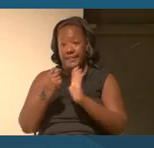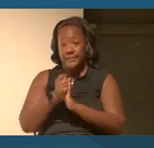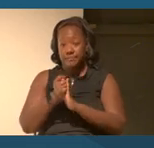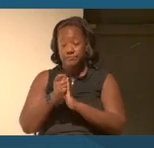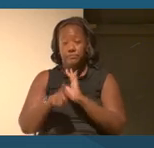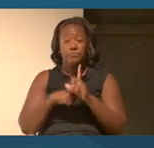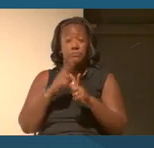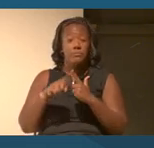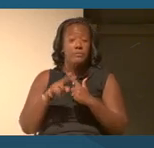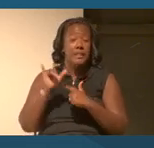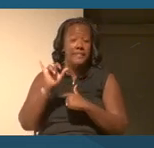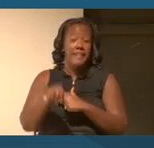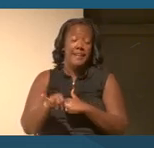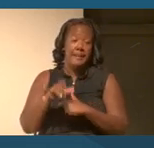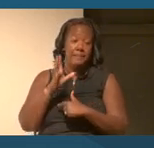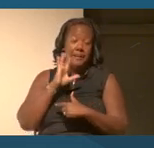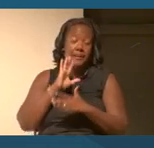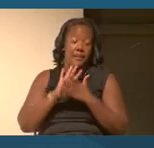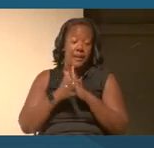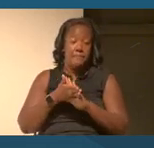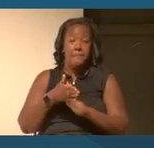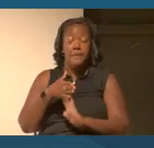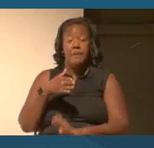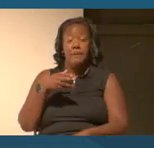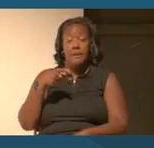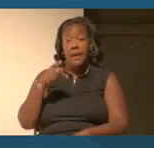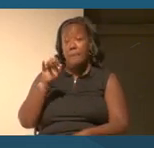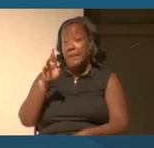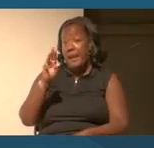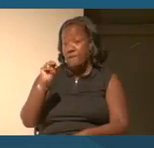a platform or a foundation for operational definitions.